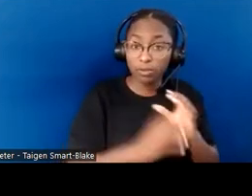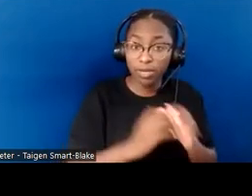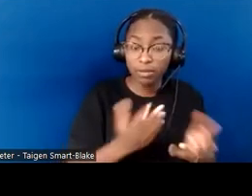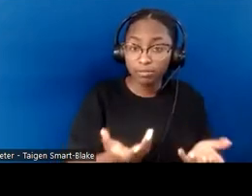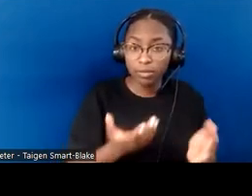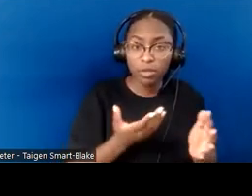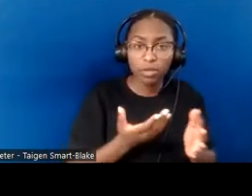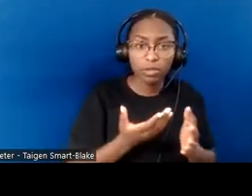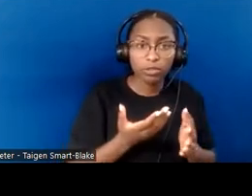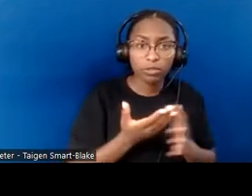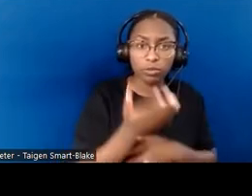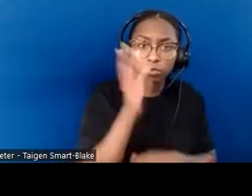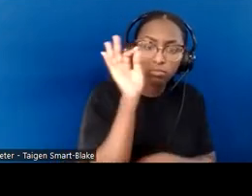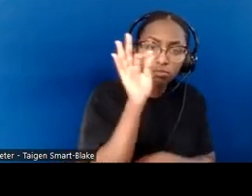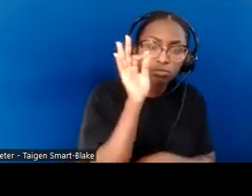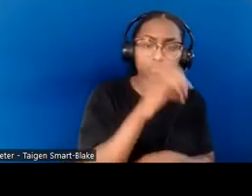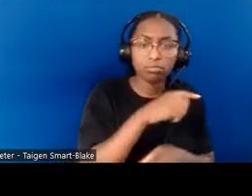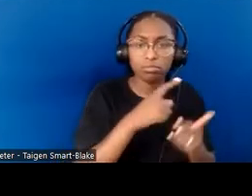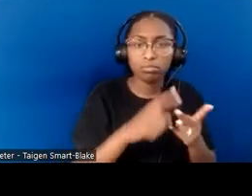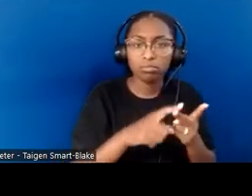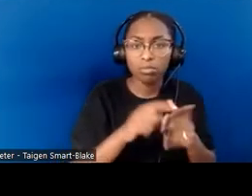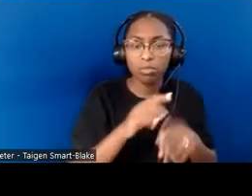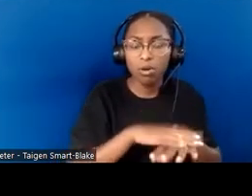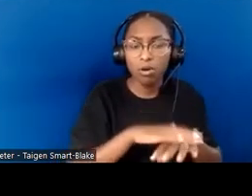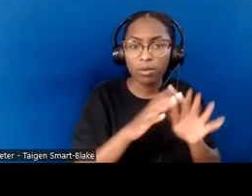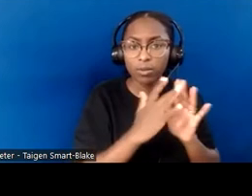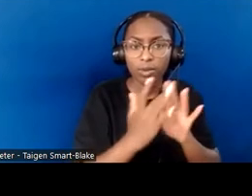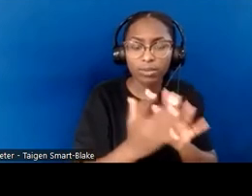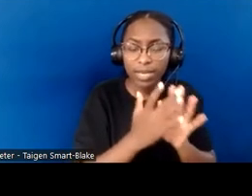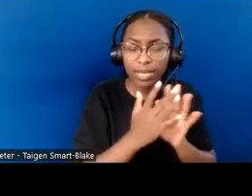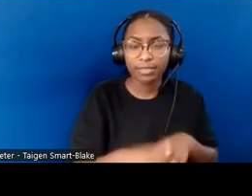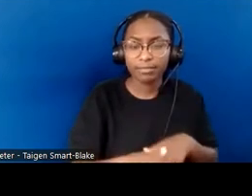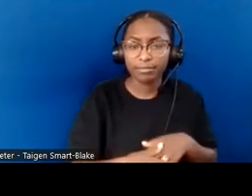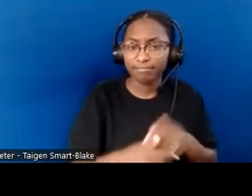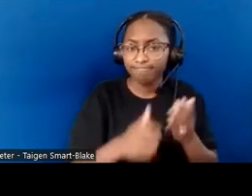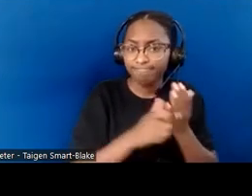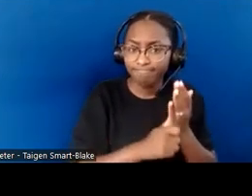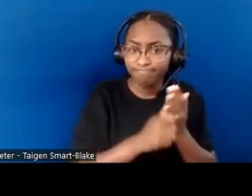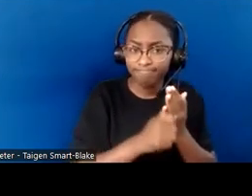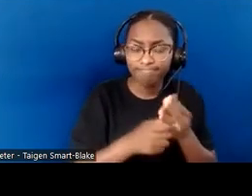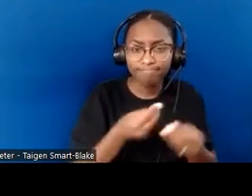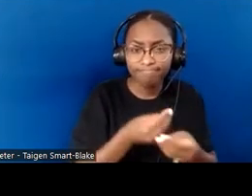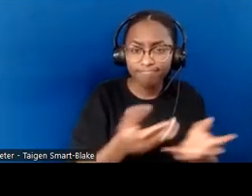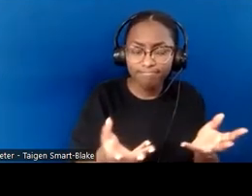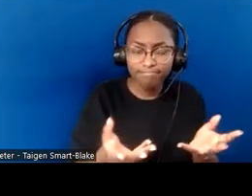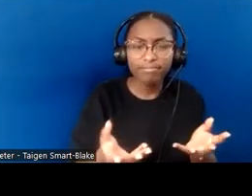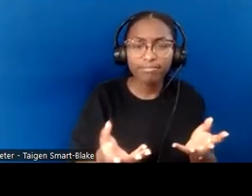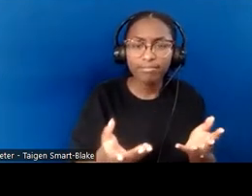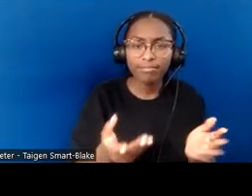in the bulletin that... "...You can sit, you can stand— "in whatever variety, whatever diversity—